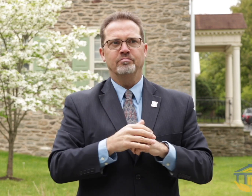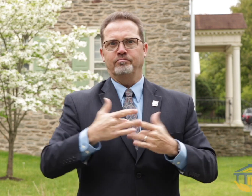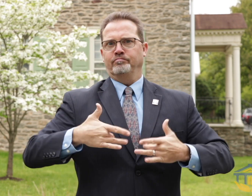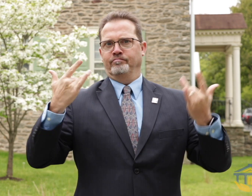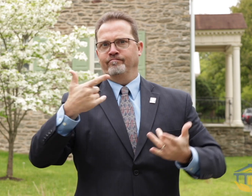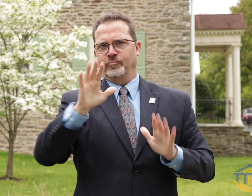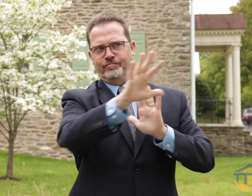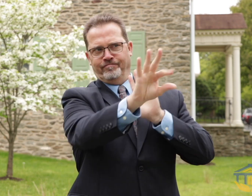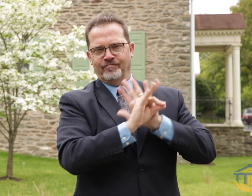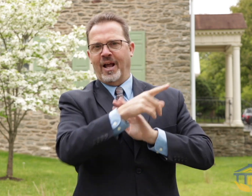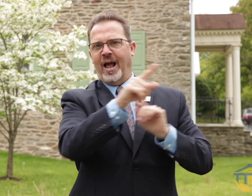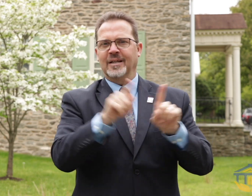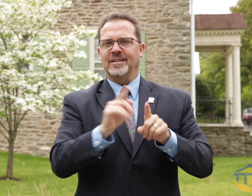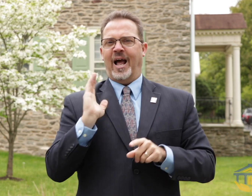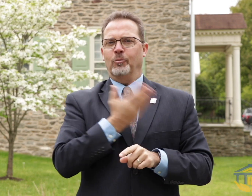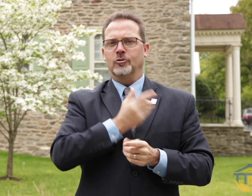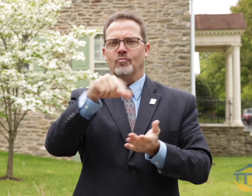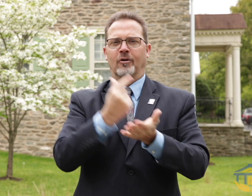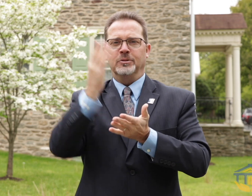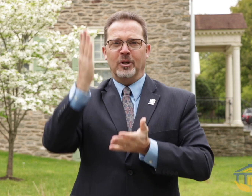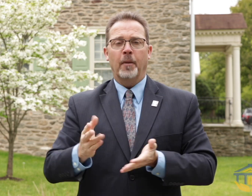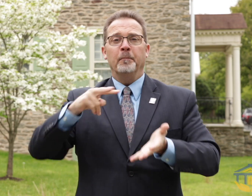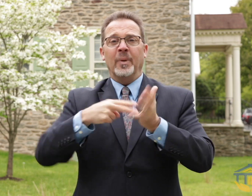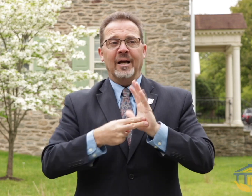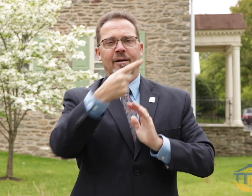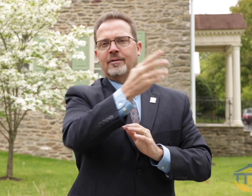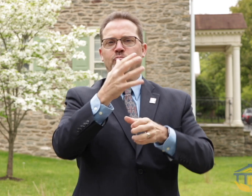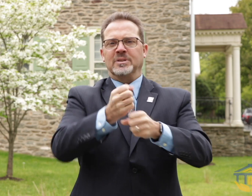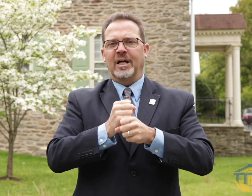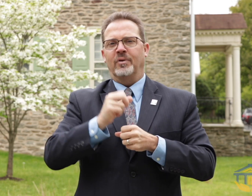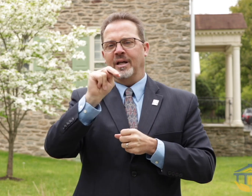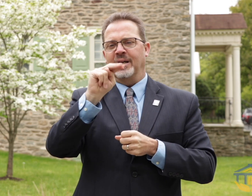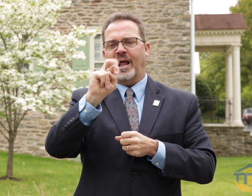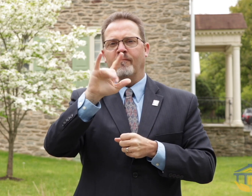president of NTID. He has been selected as our graduation speaker this year as